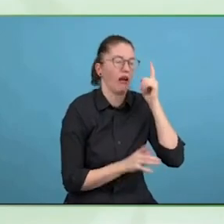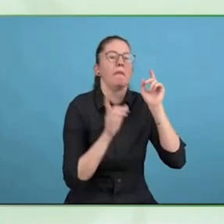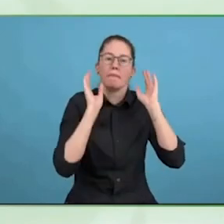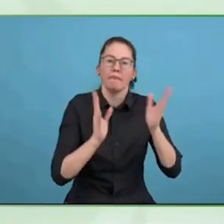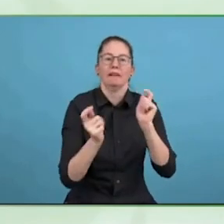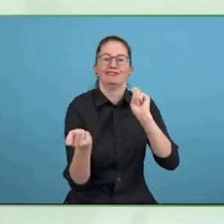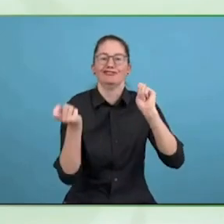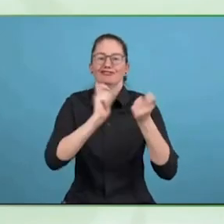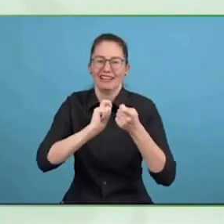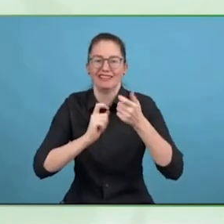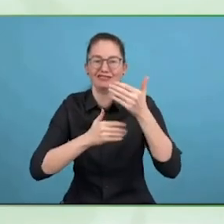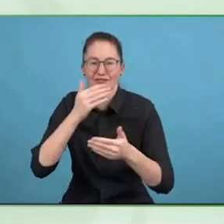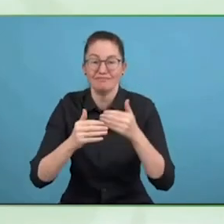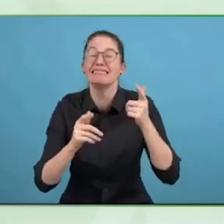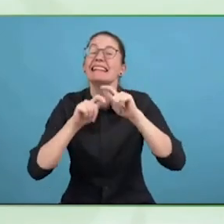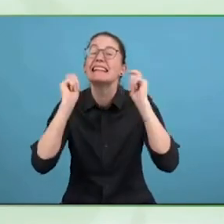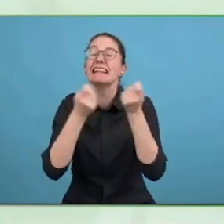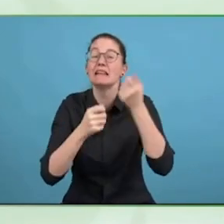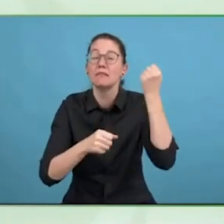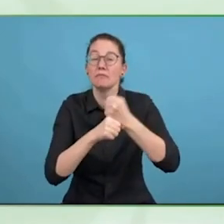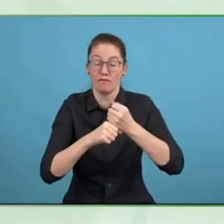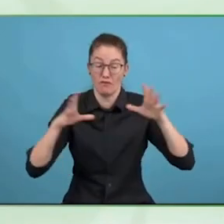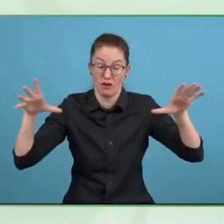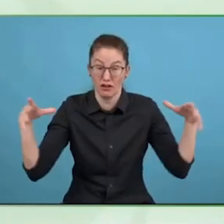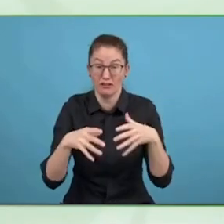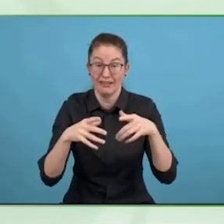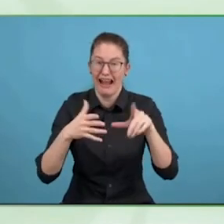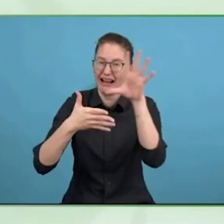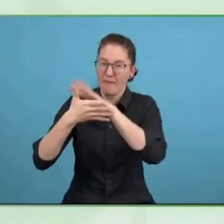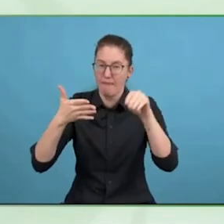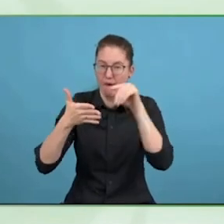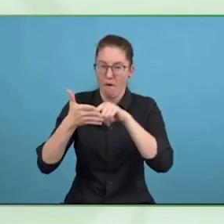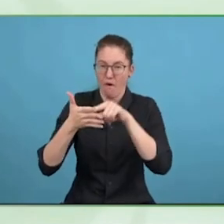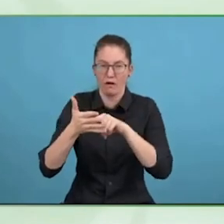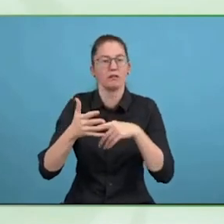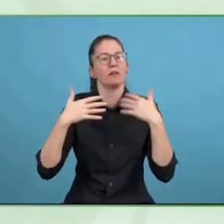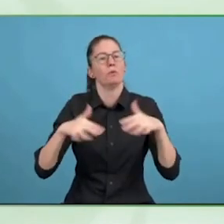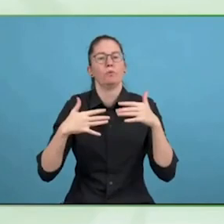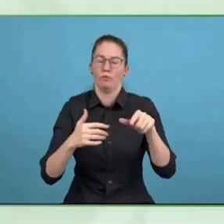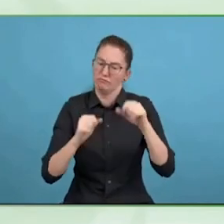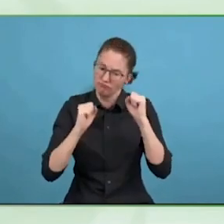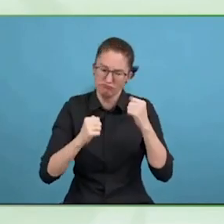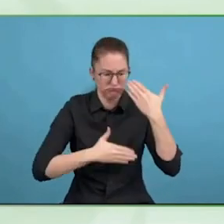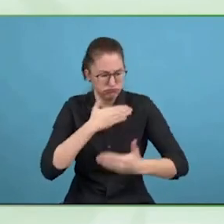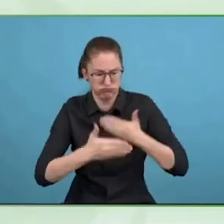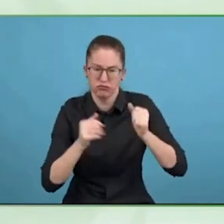important topic, and we must remember, we have a common goal, to fight for zero barriers. Thank you very much.